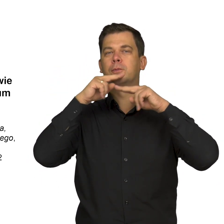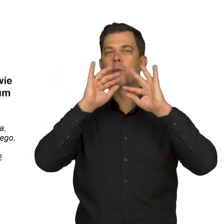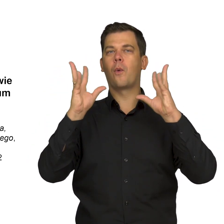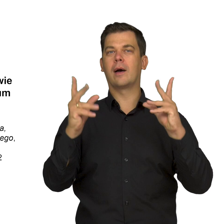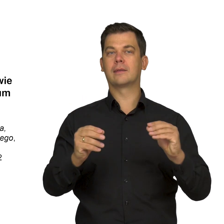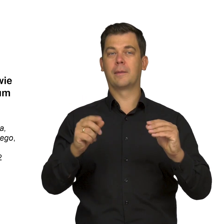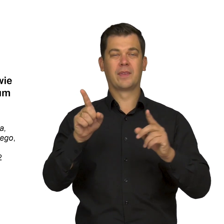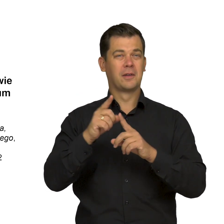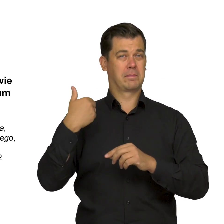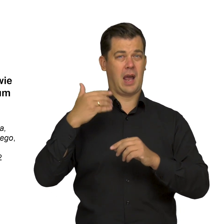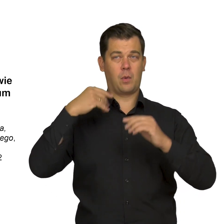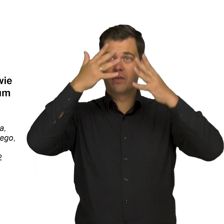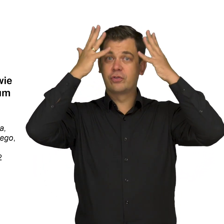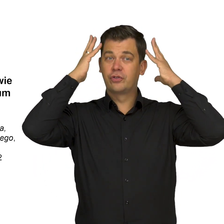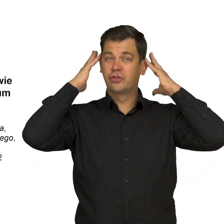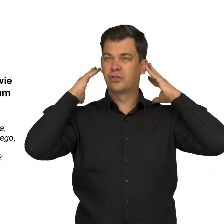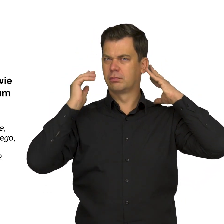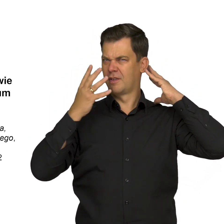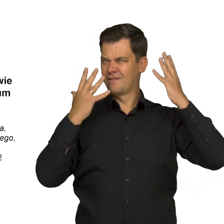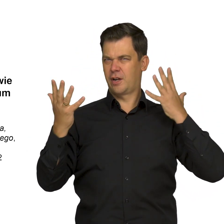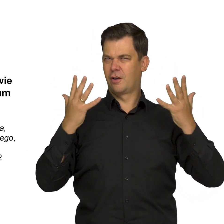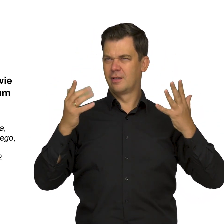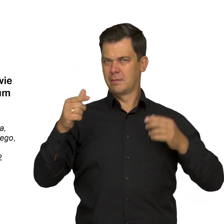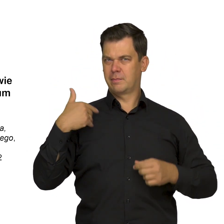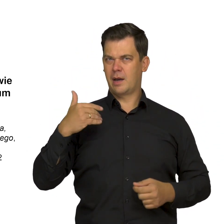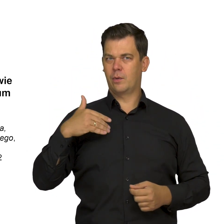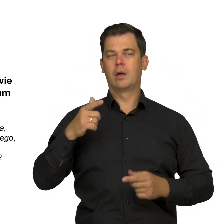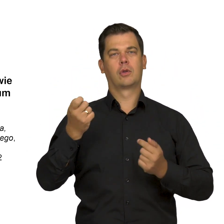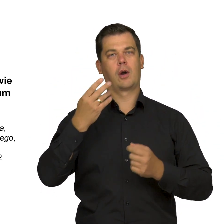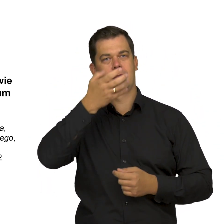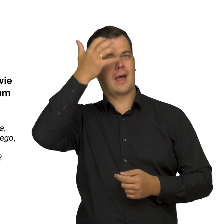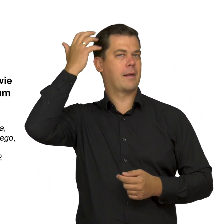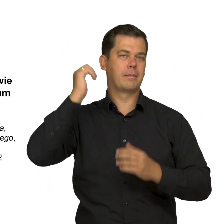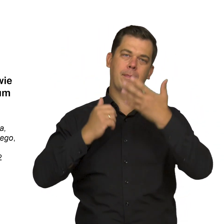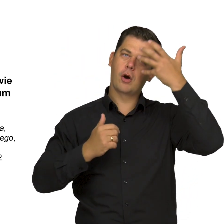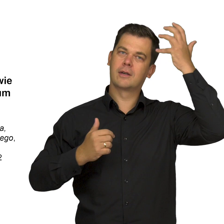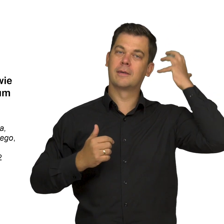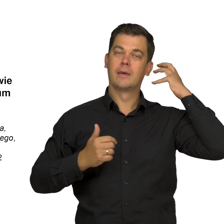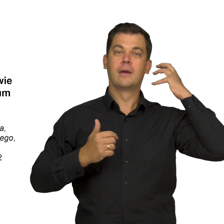The composer’s grey hair, which looks almost white in the photograph, is combed to the side and back,